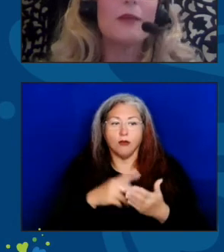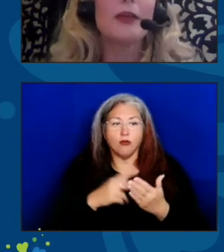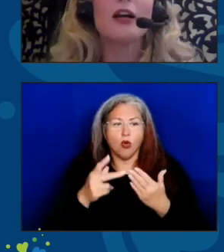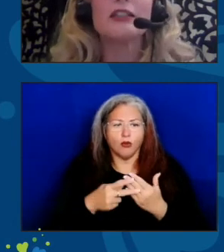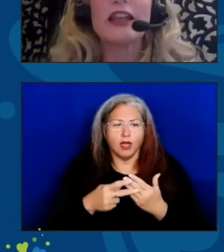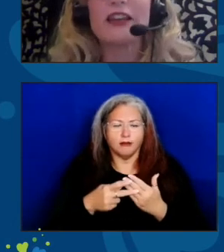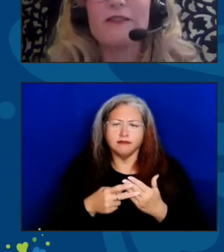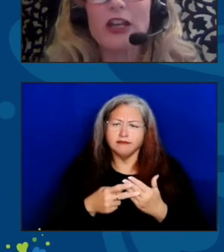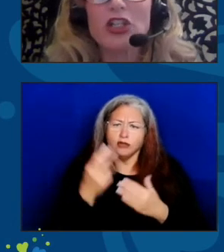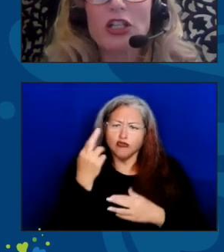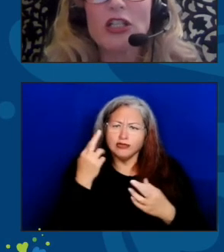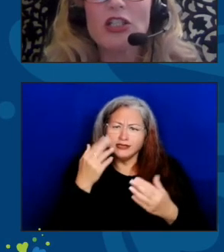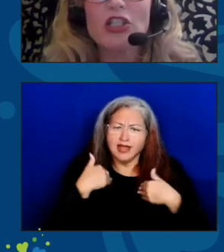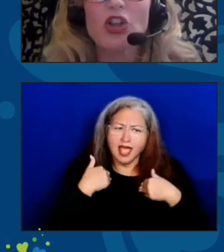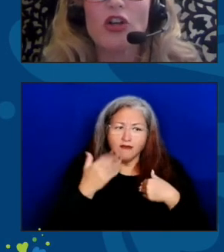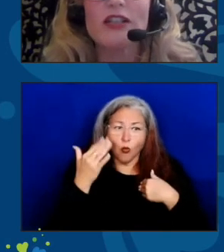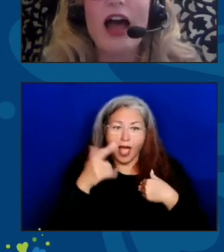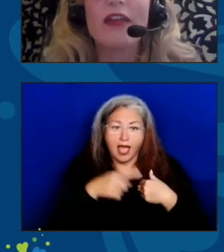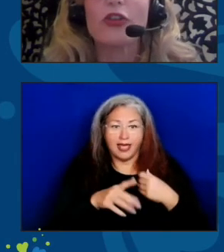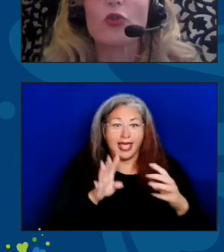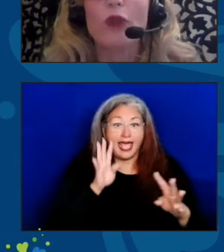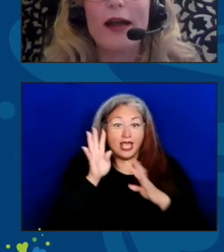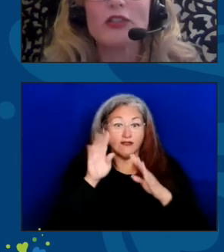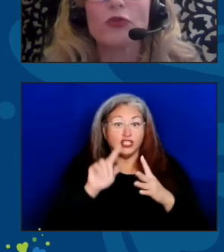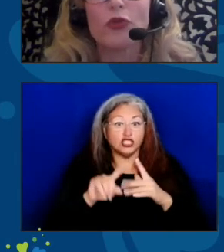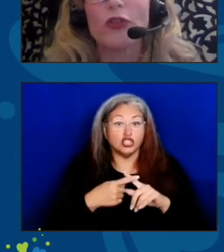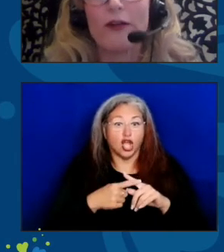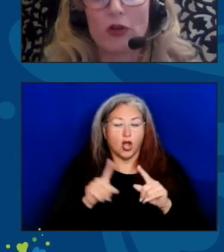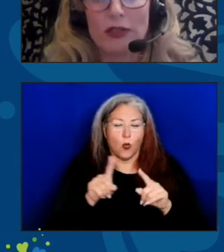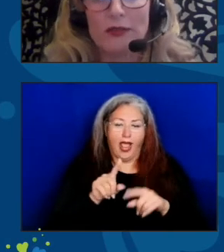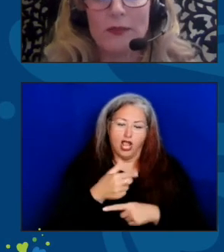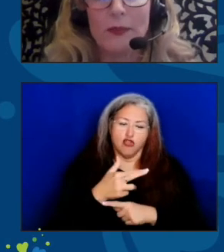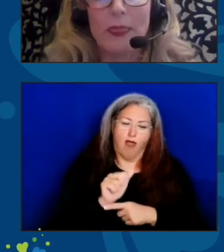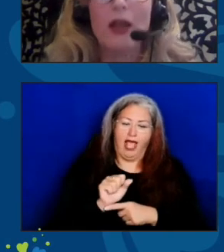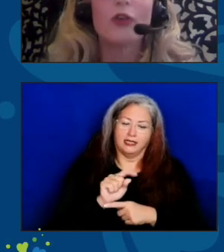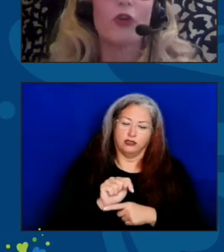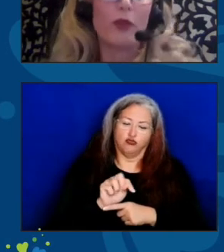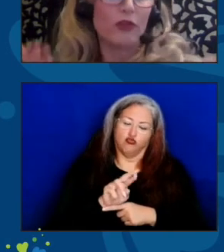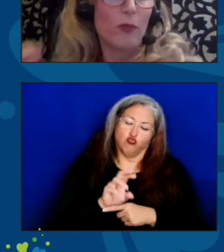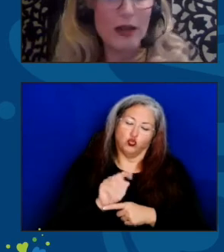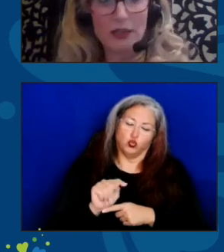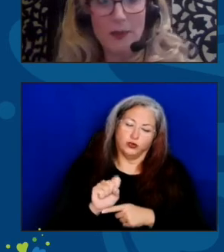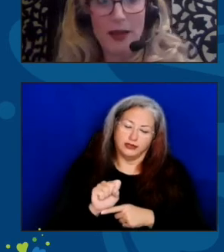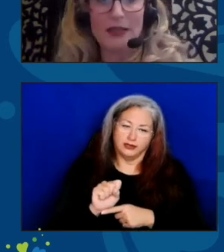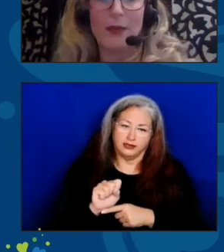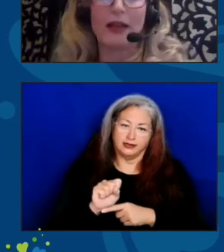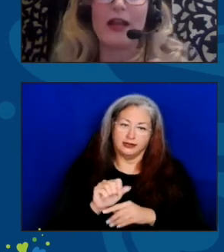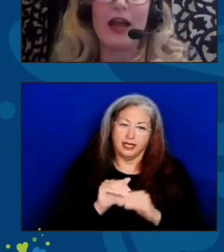because innovation starts at the grassroot levels. So, let's go back to the pandemic.